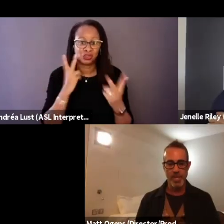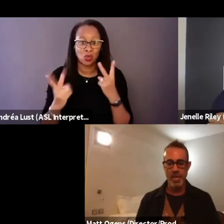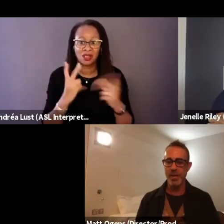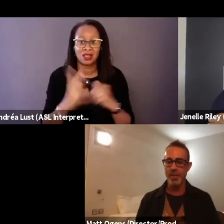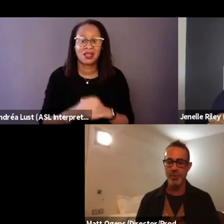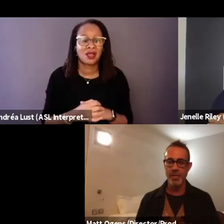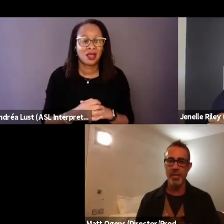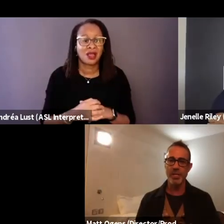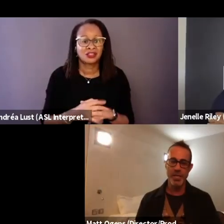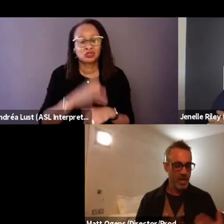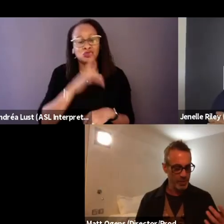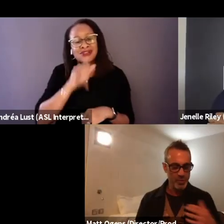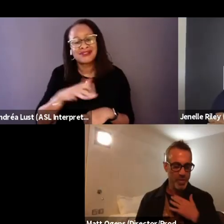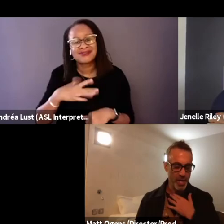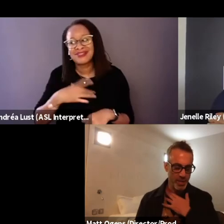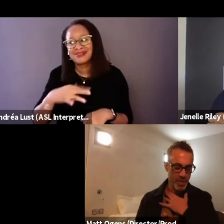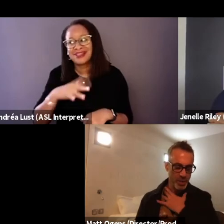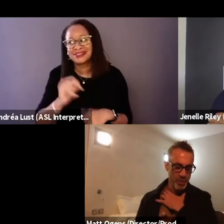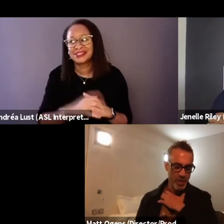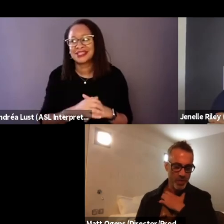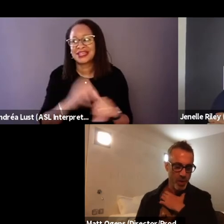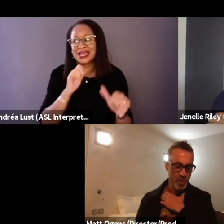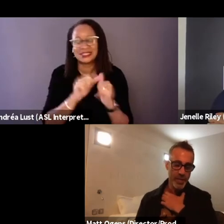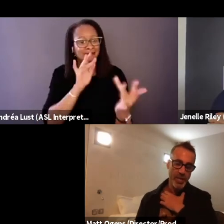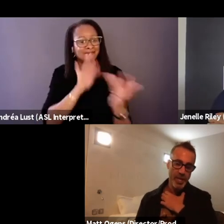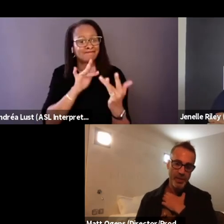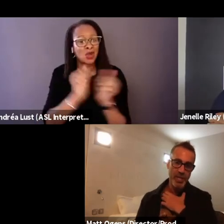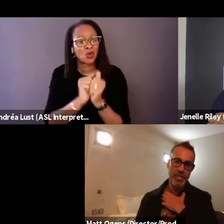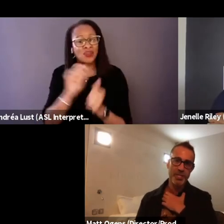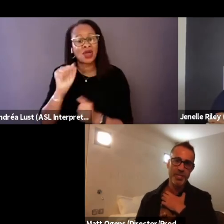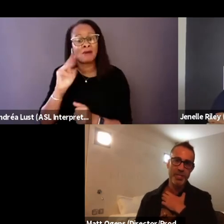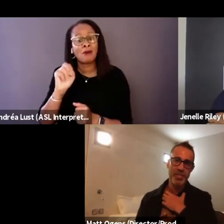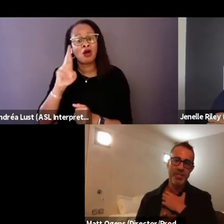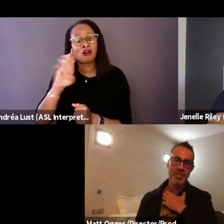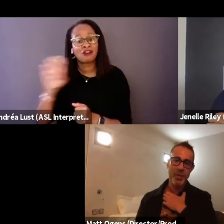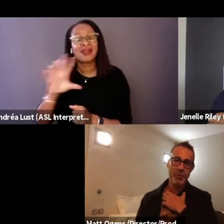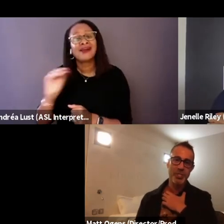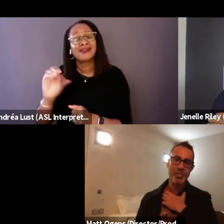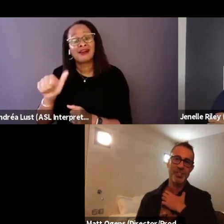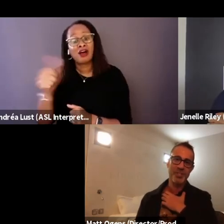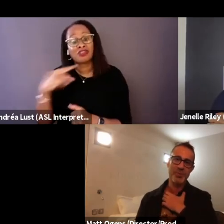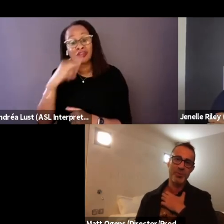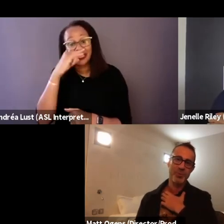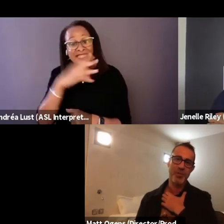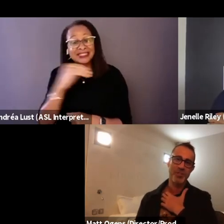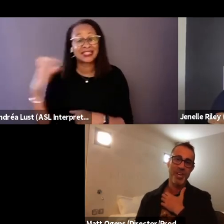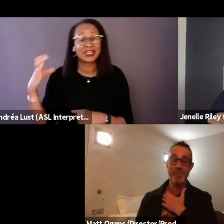Yeah they really liked it. And I do stay in touch with Amaree and the other kids and coaches and school all the time.